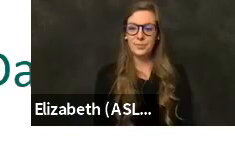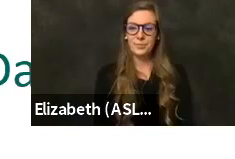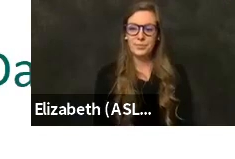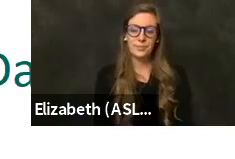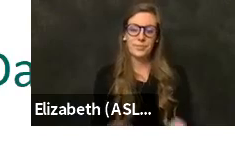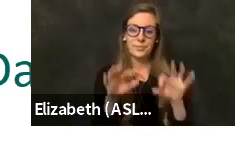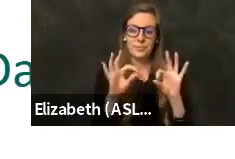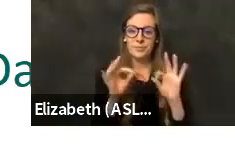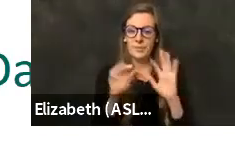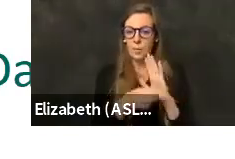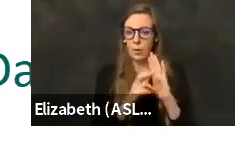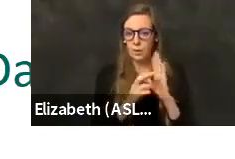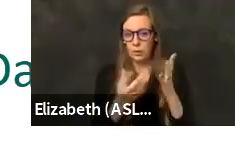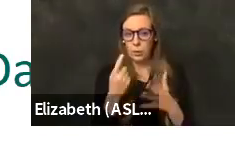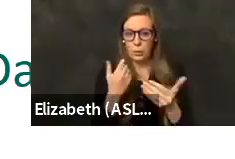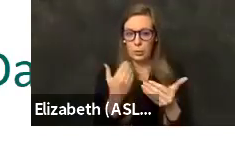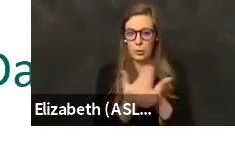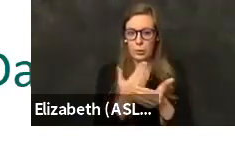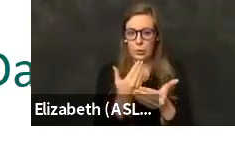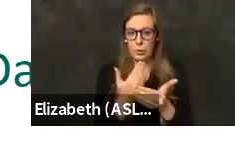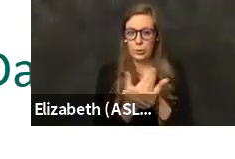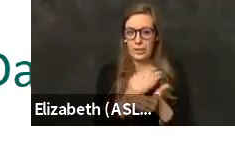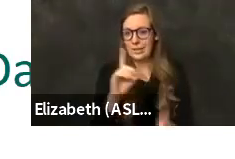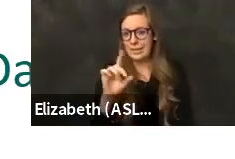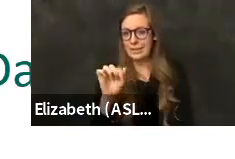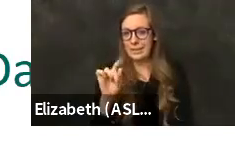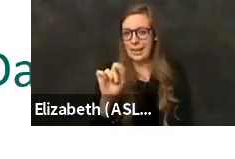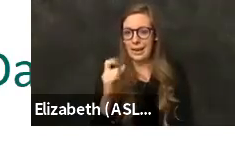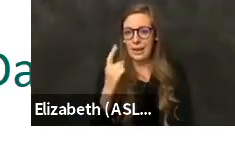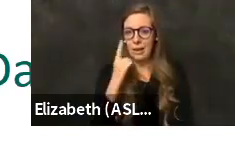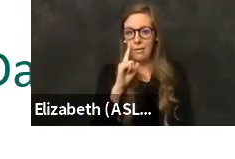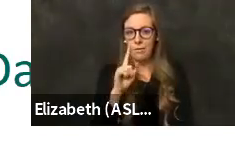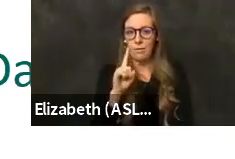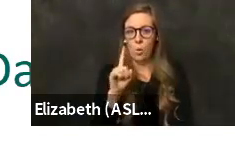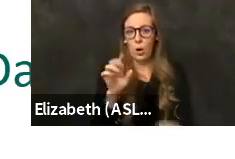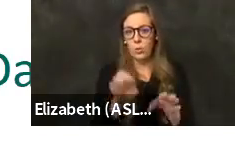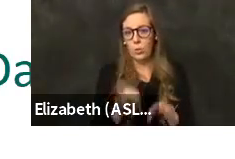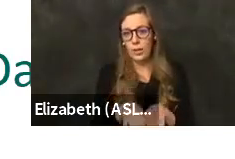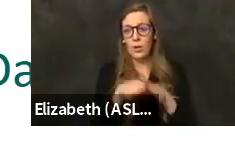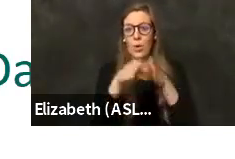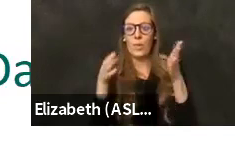the latest data for the blueprint for reopening of the safe faith economy.